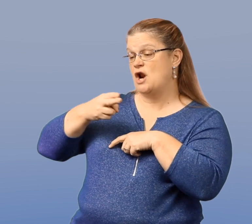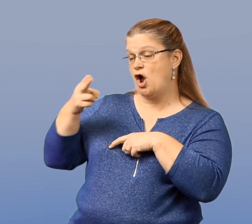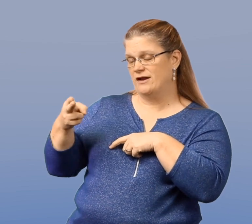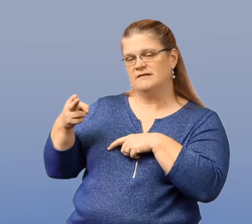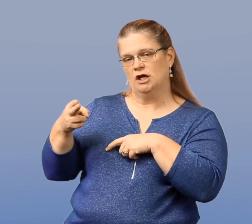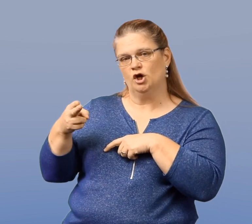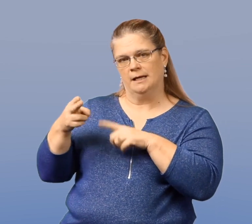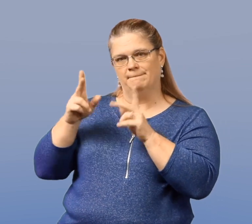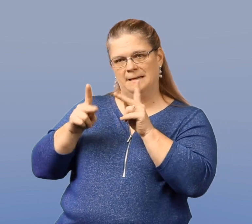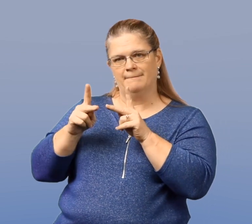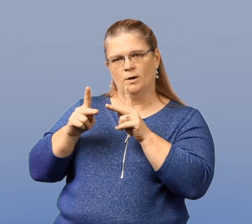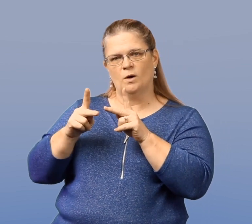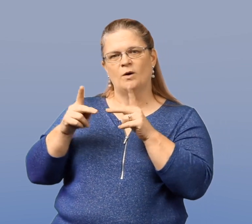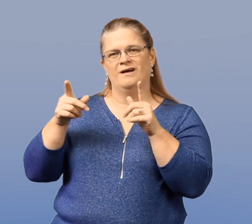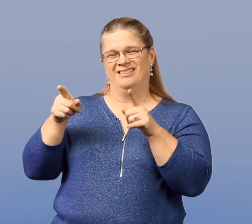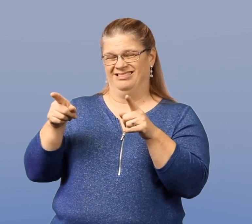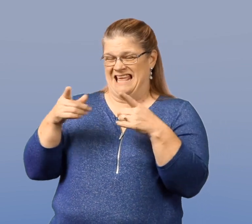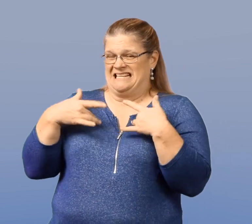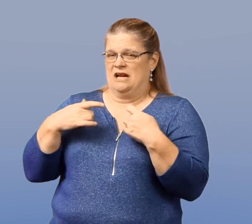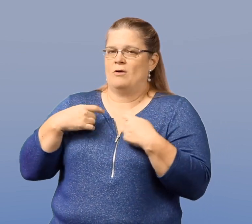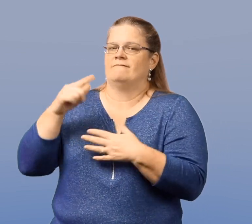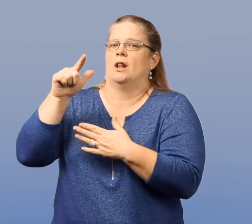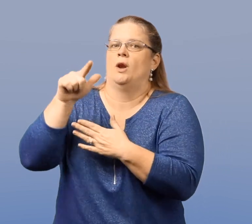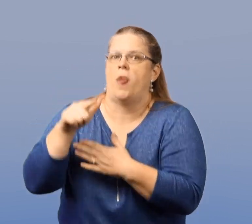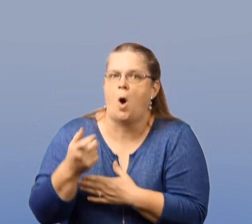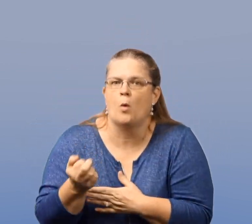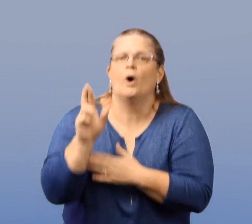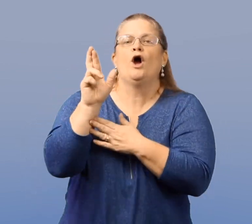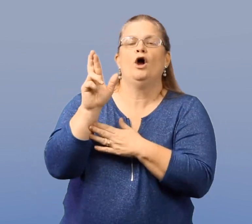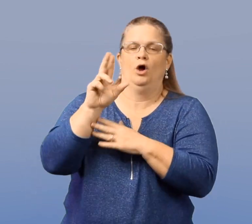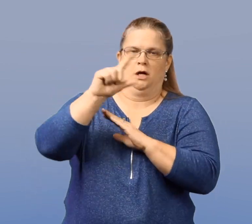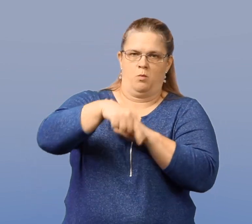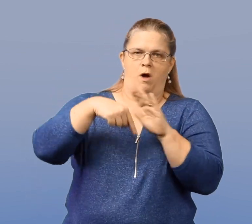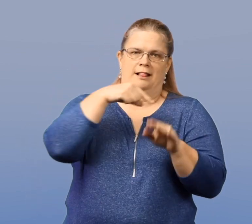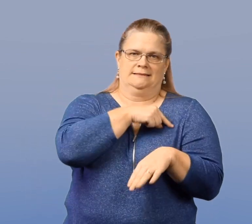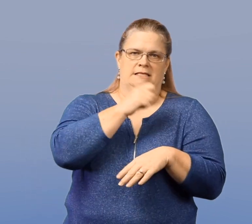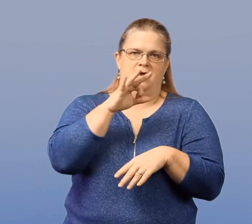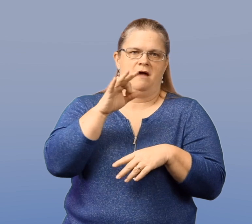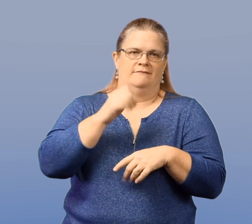Deaf and hard-of-hearing people typically have a lower quality of life.